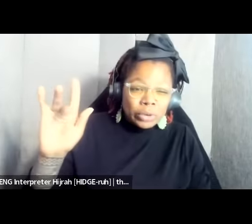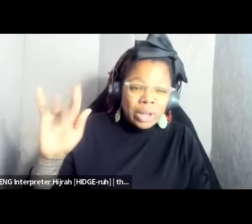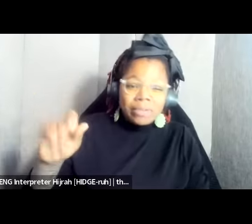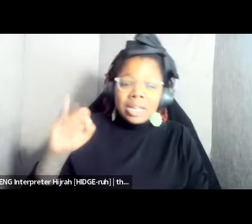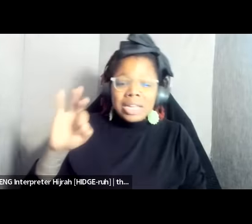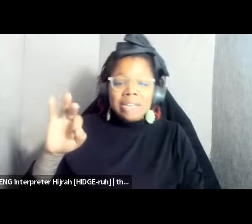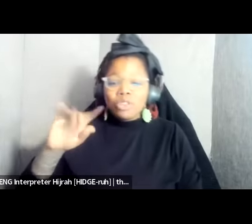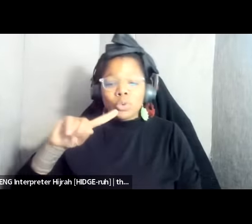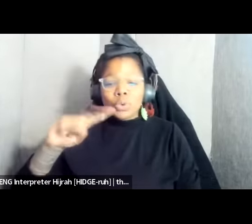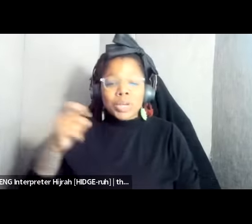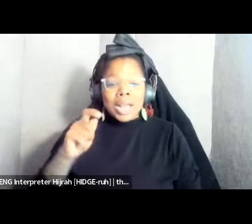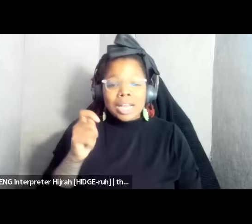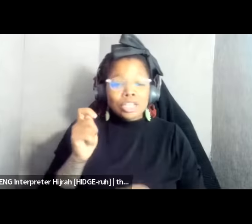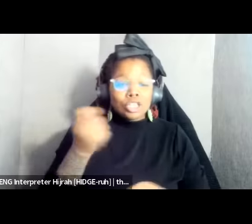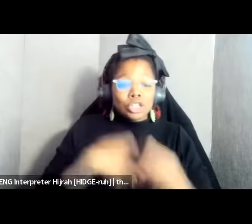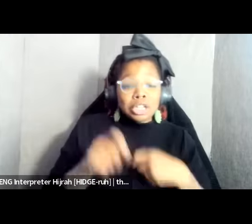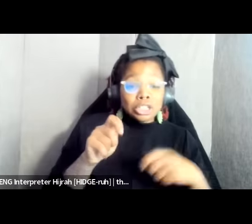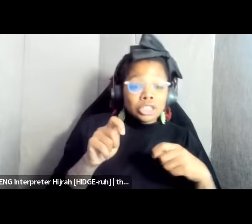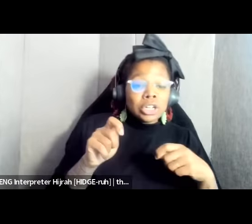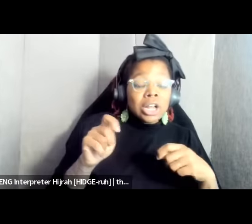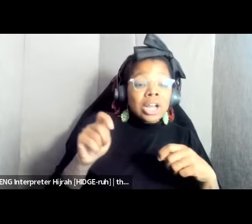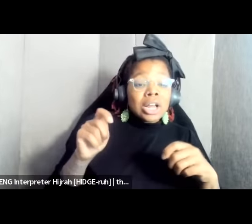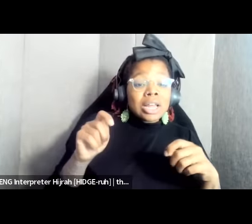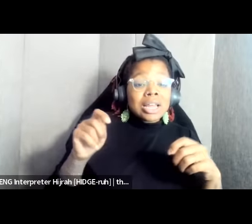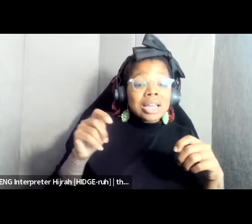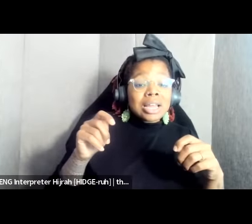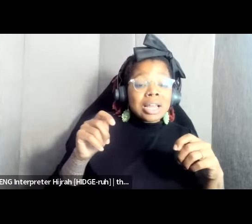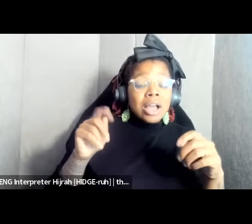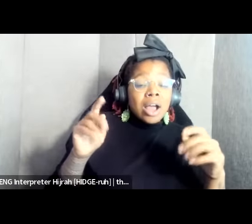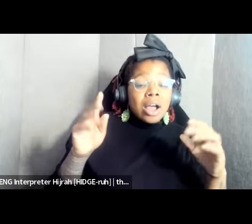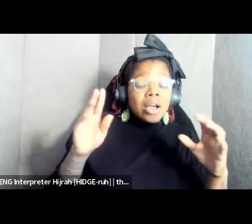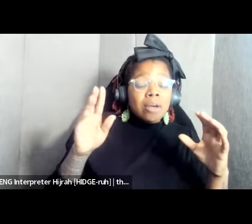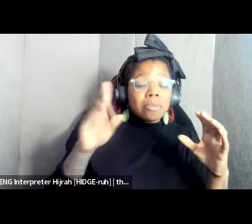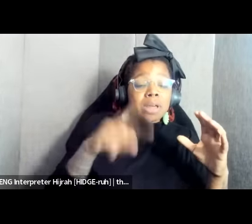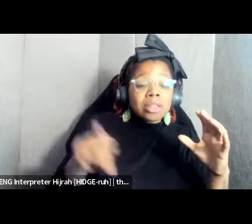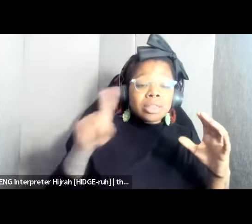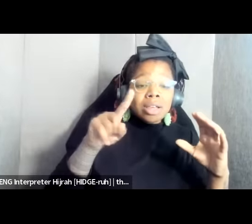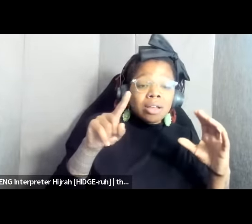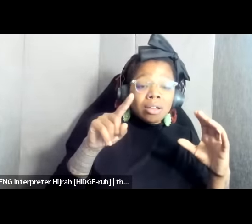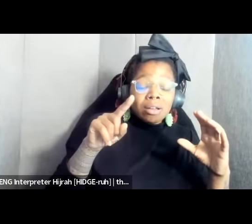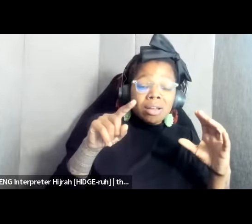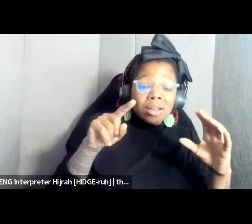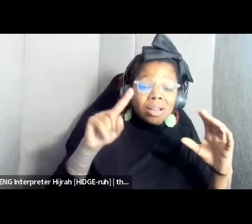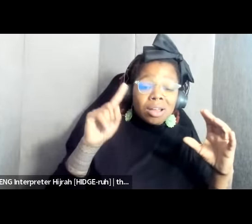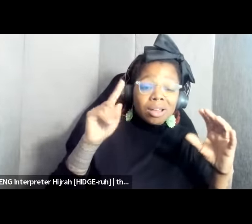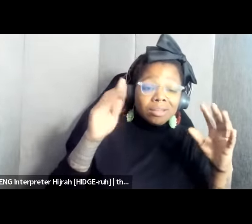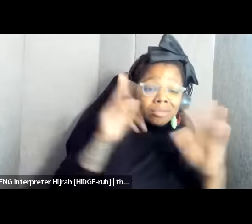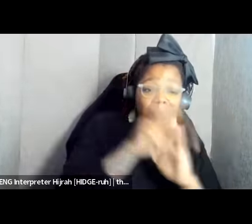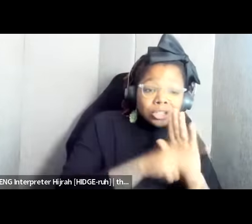change the people and so given um you know what is before us with all of these signatures all of